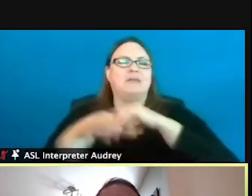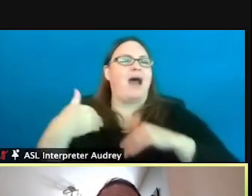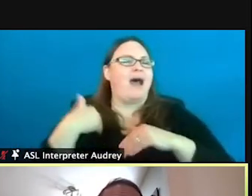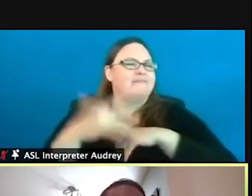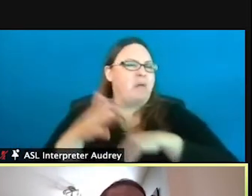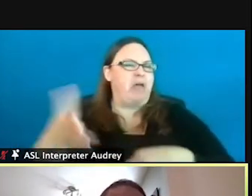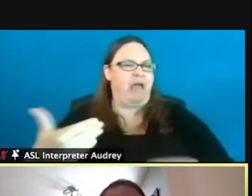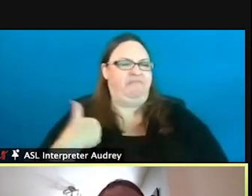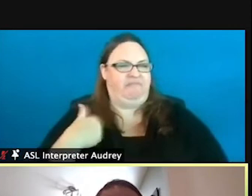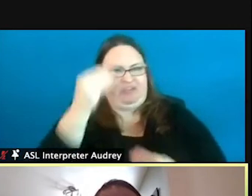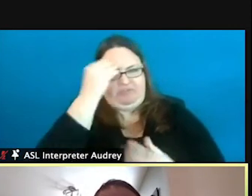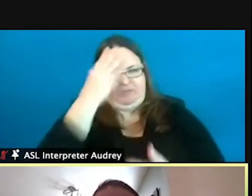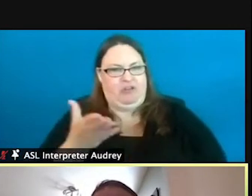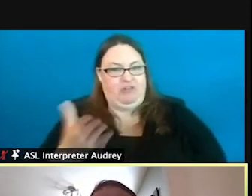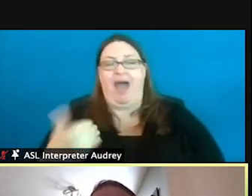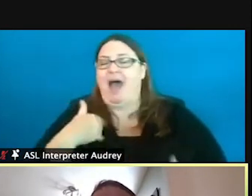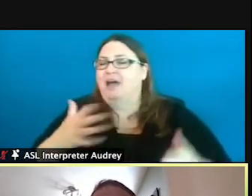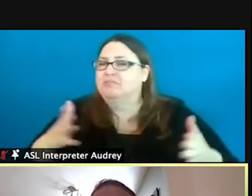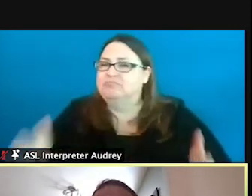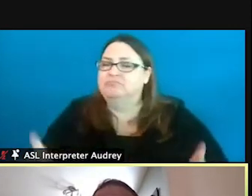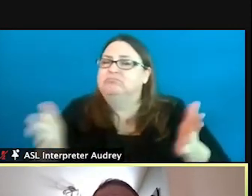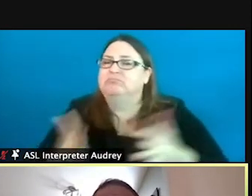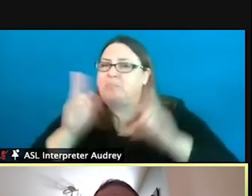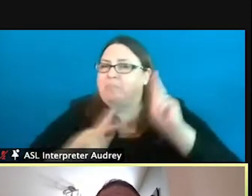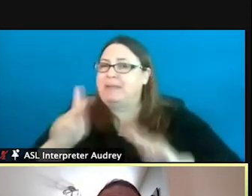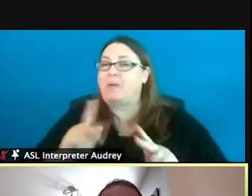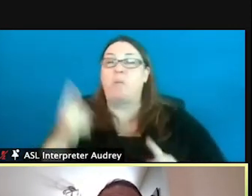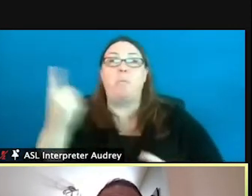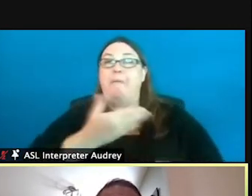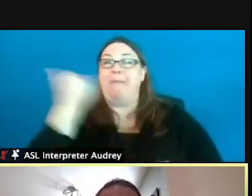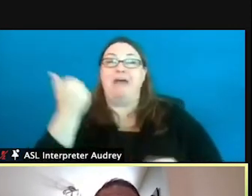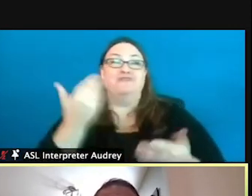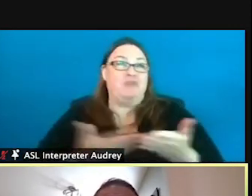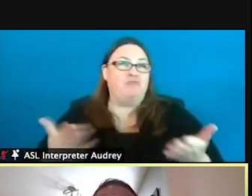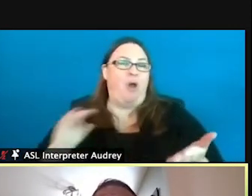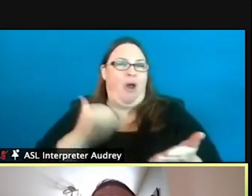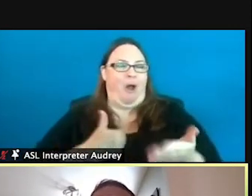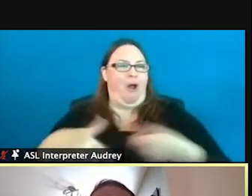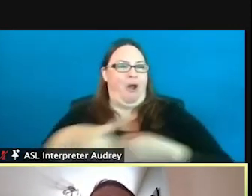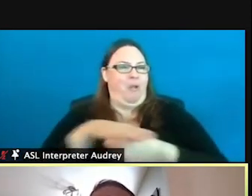And, you know, I urge people to, you know, one of the best resources is our local fisheries staff.